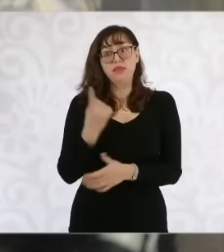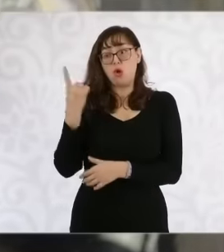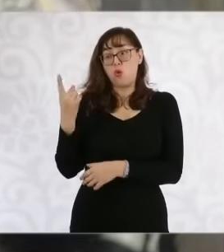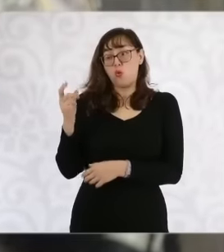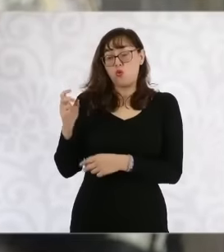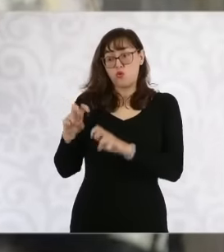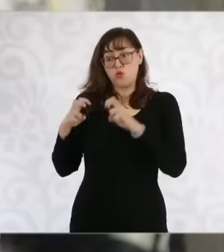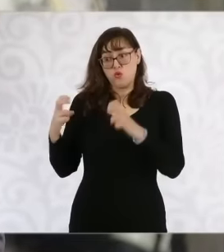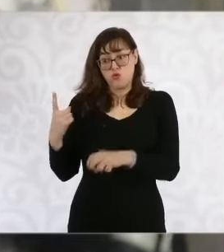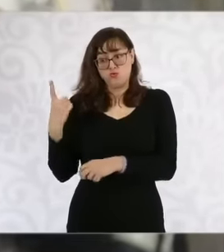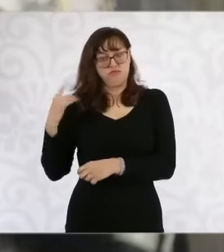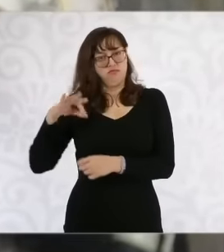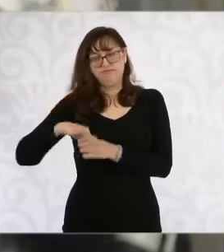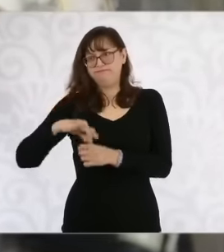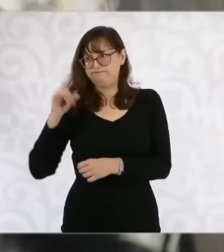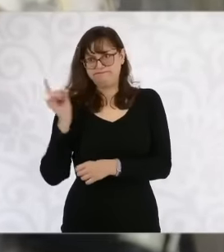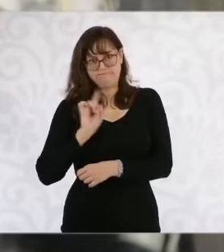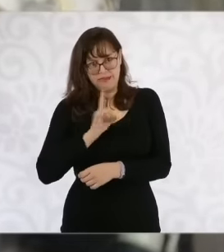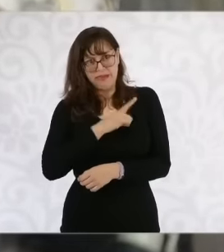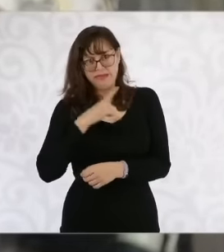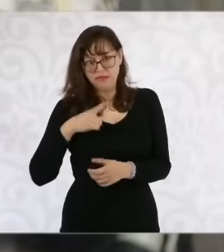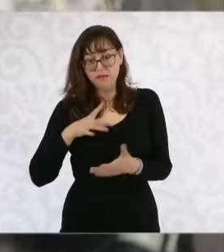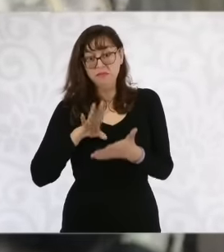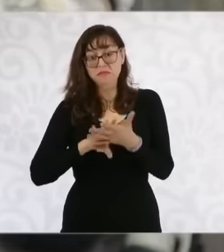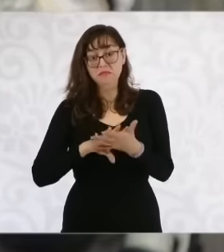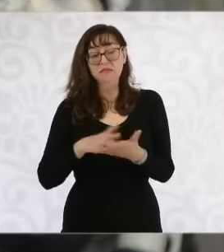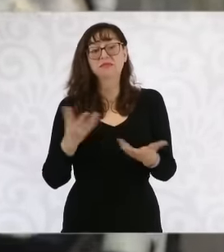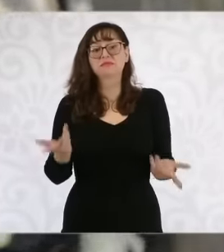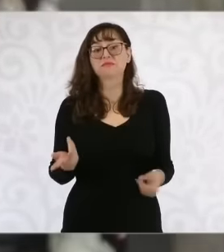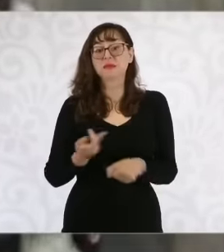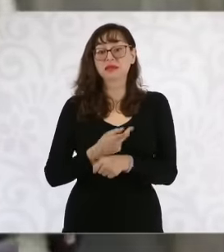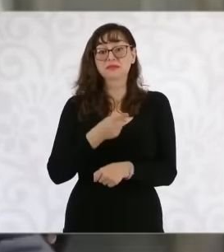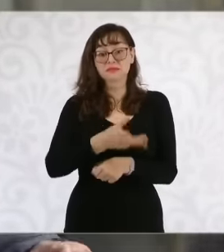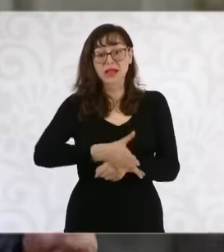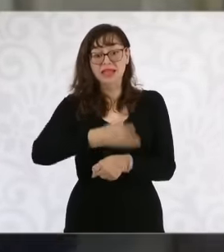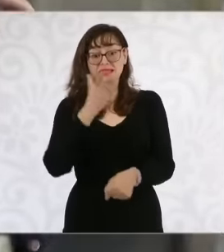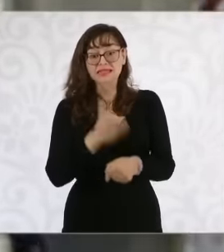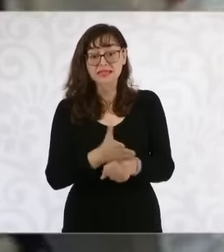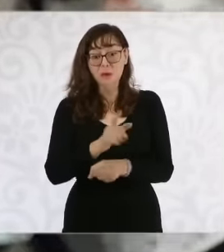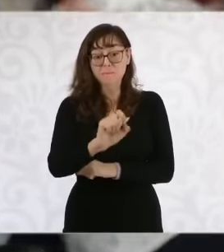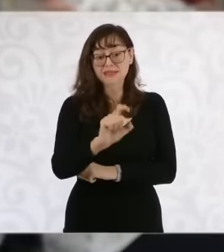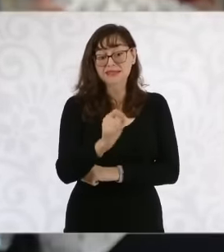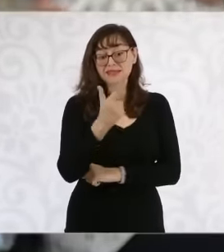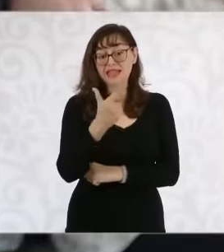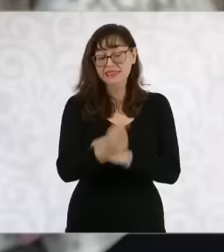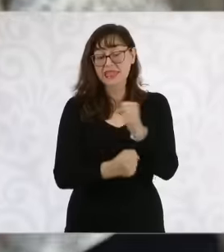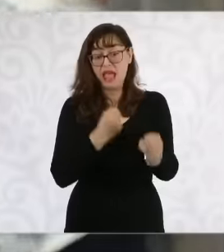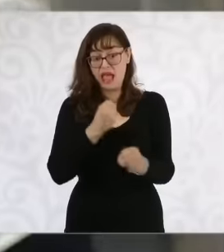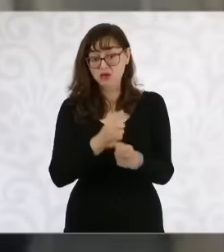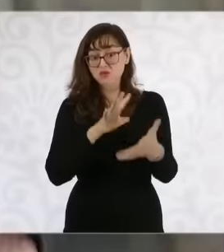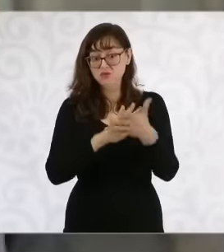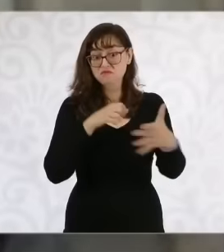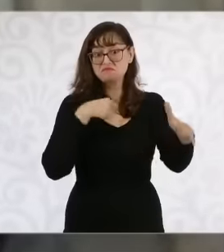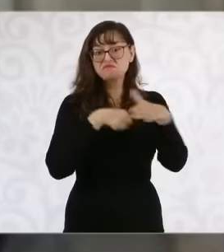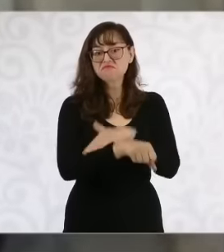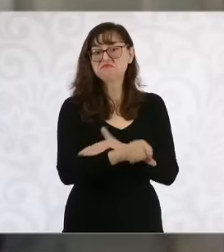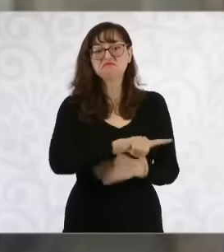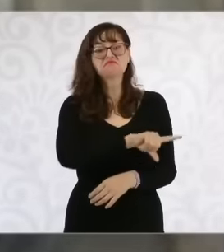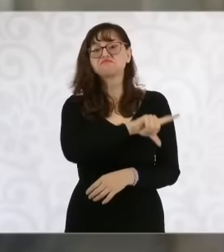were sentenced to 27 years in prison and two years later they changed the entire group